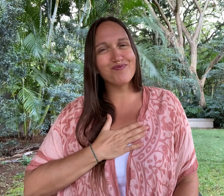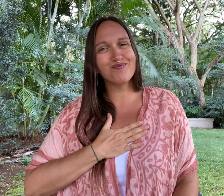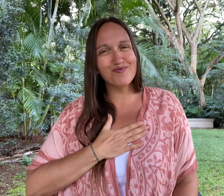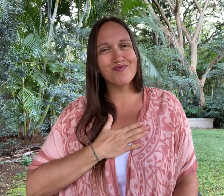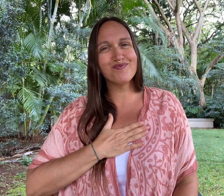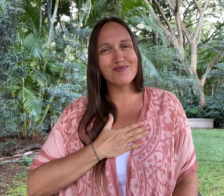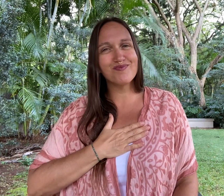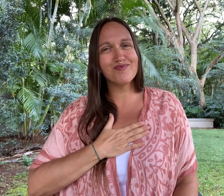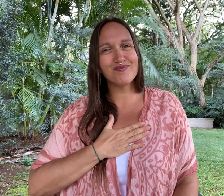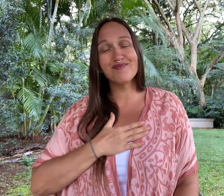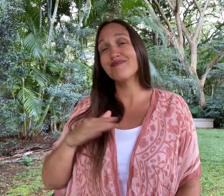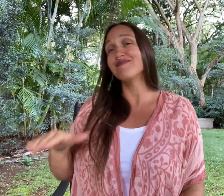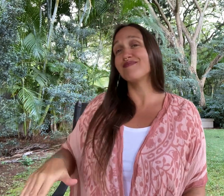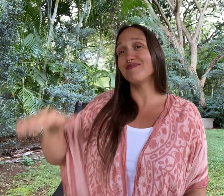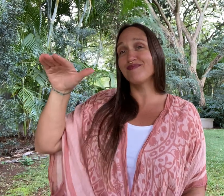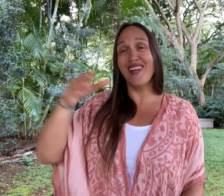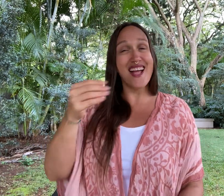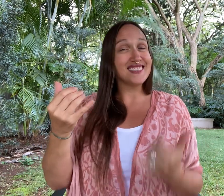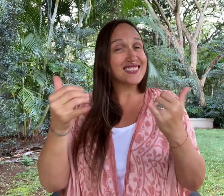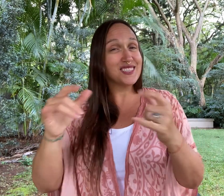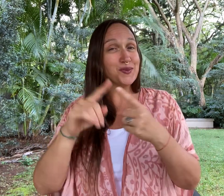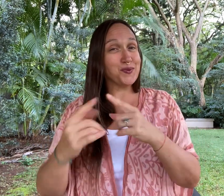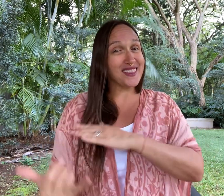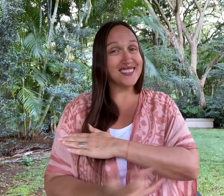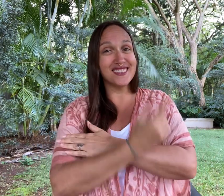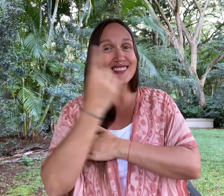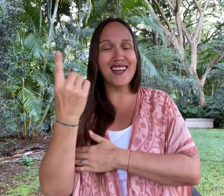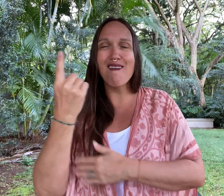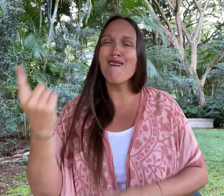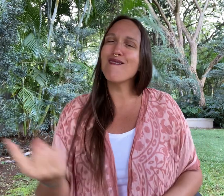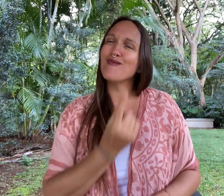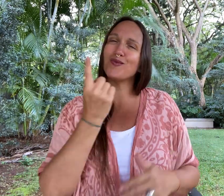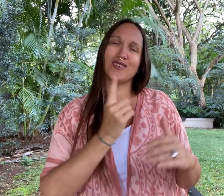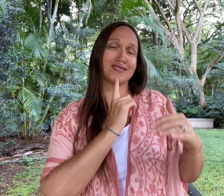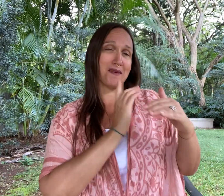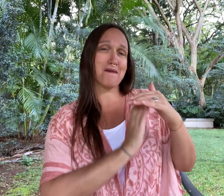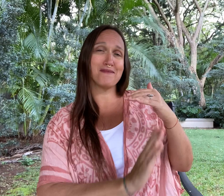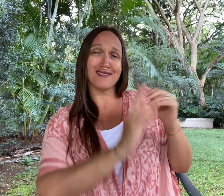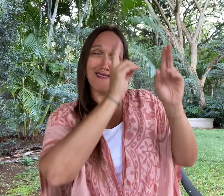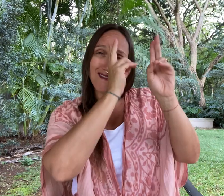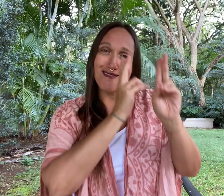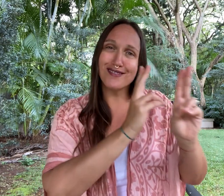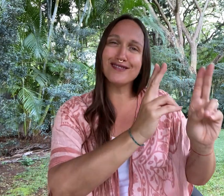Growing up and still to this day, it has always been a humbling honor